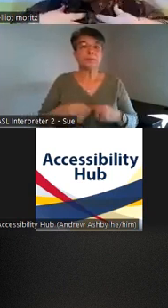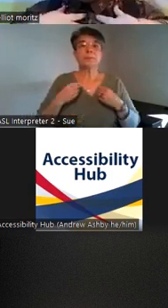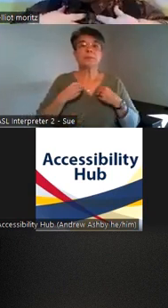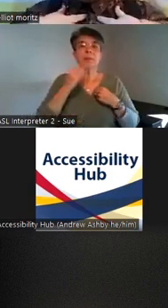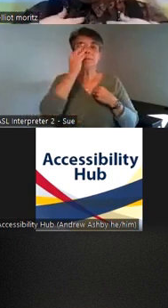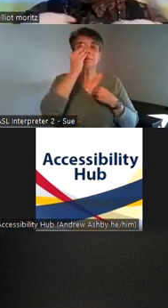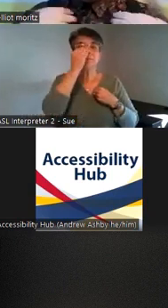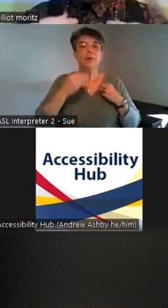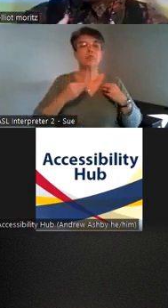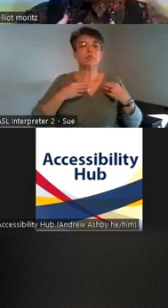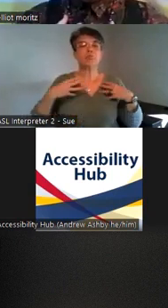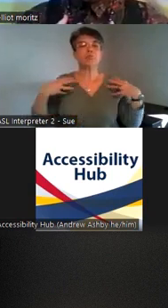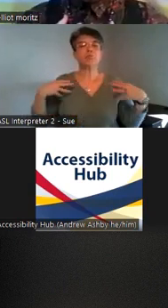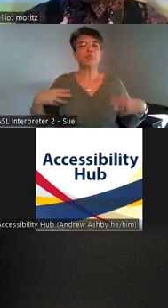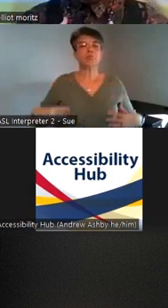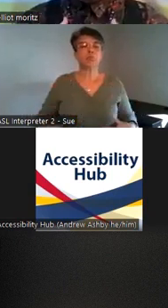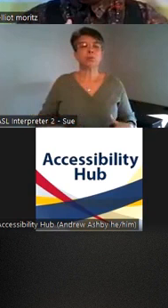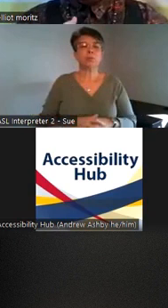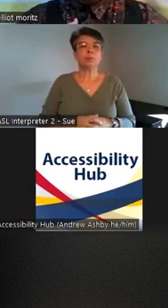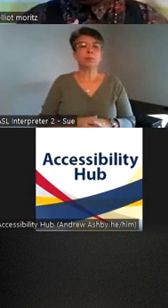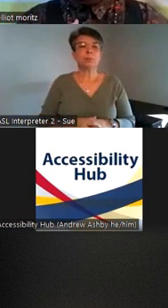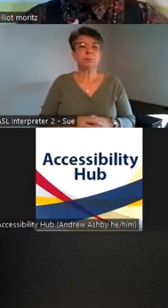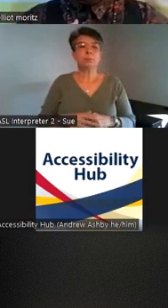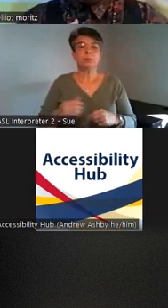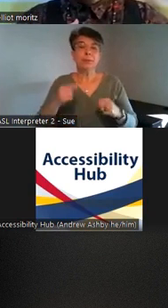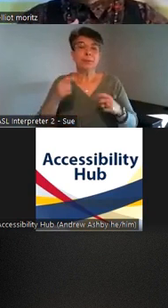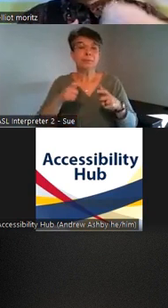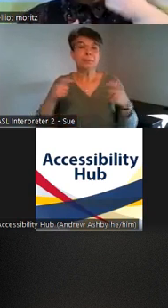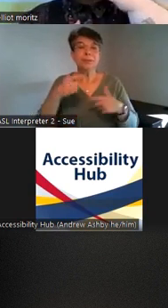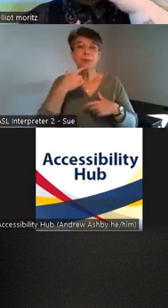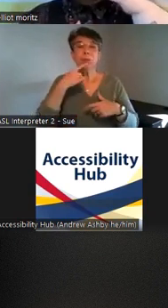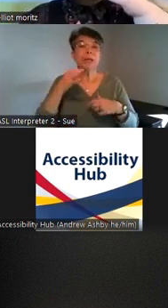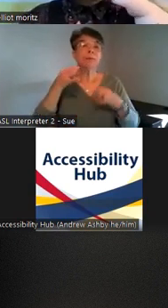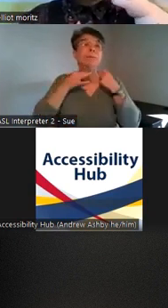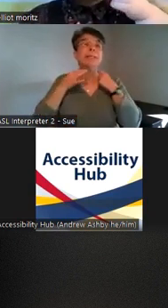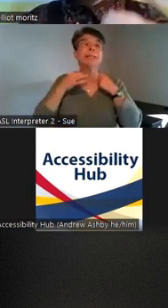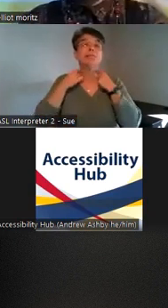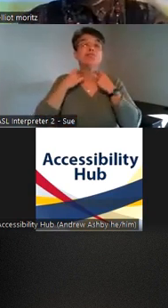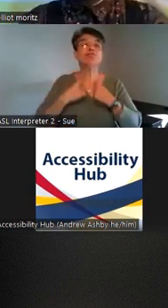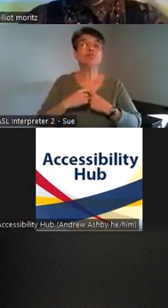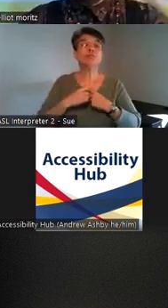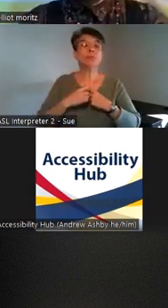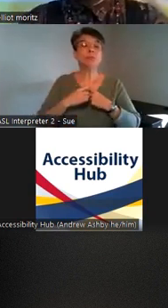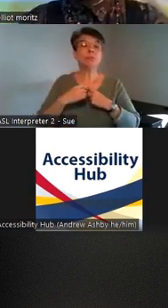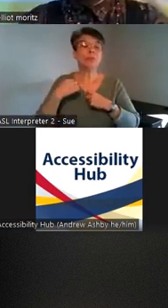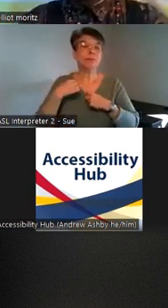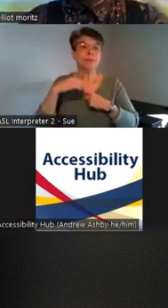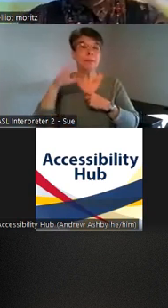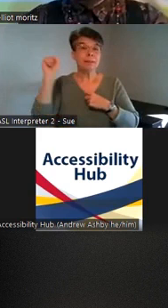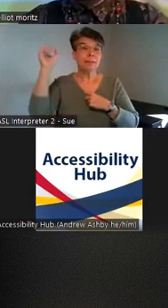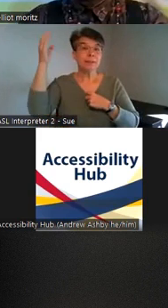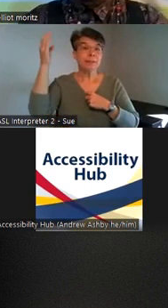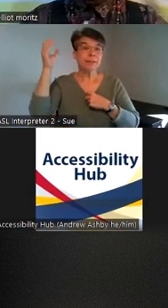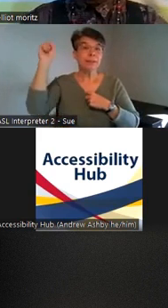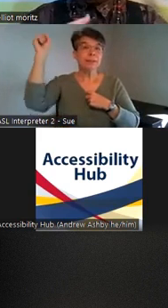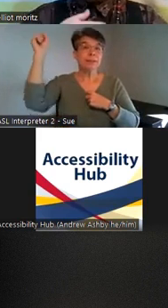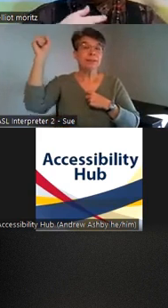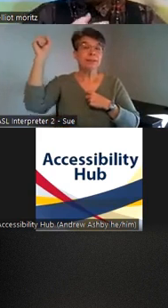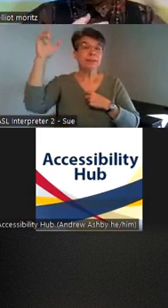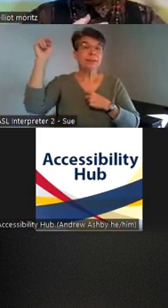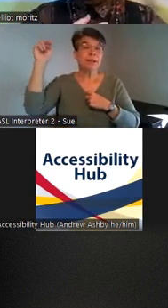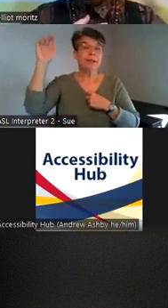shirt I've got big red beads as a necklace I've got some sun moon earrings um I wear a little